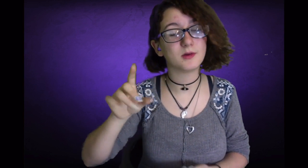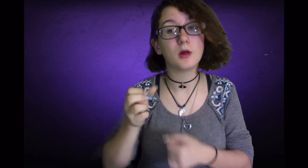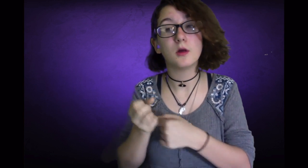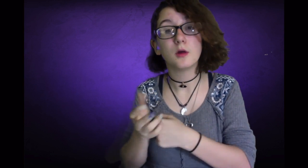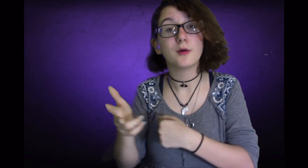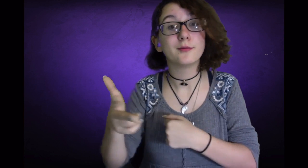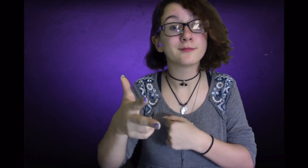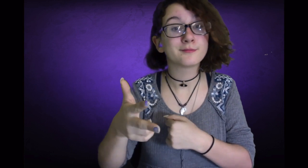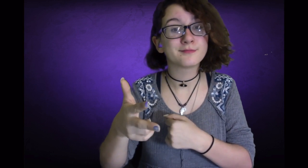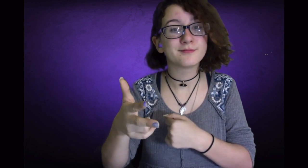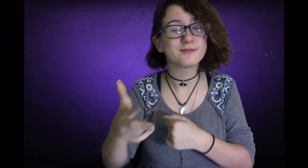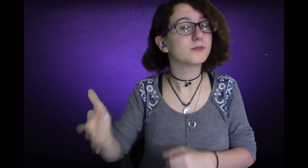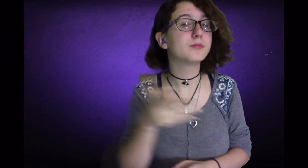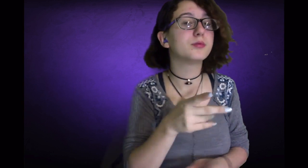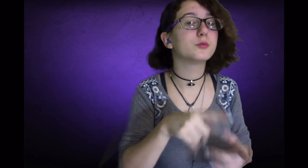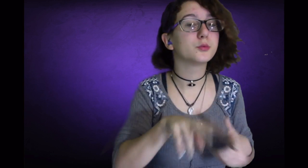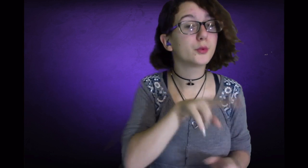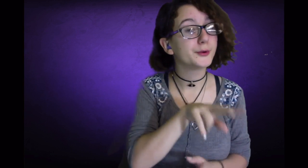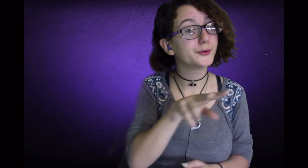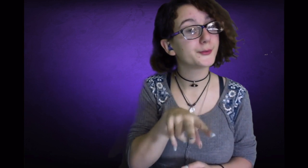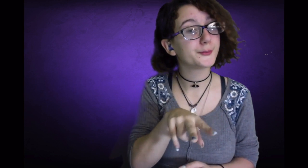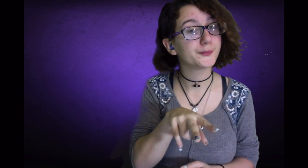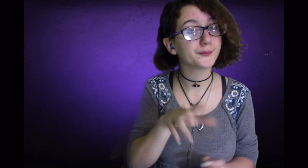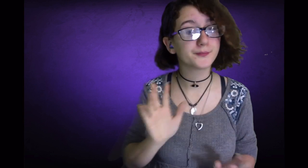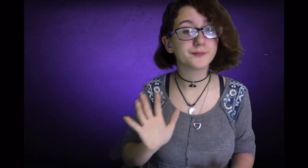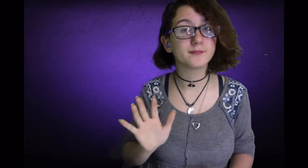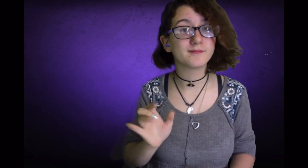Then the year after that, it WILL go back to the 22nd!